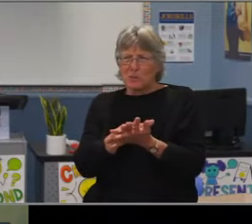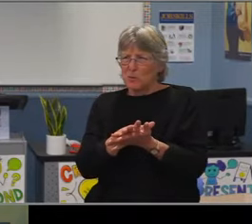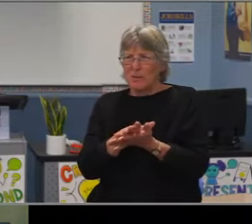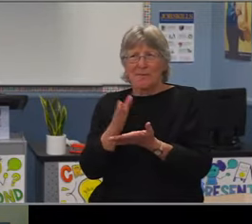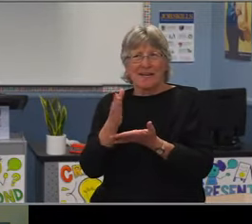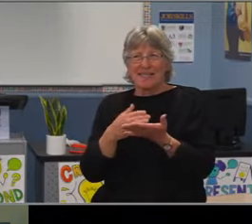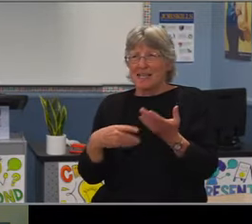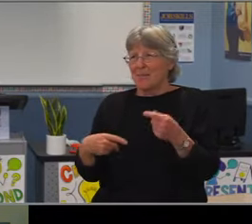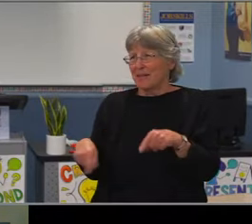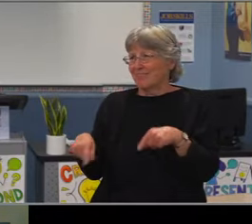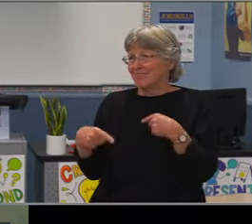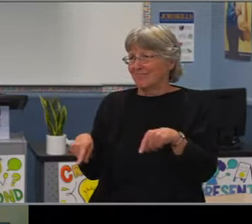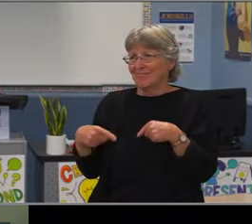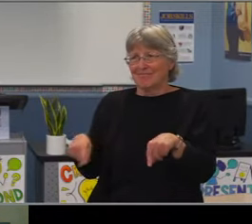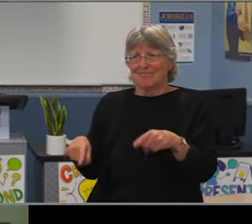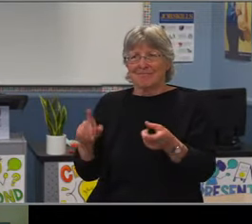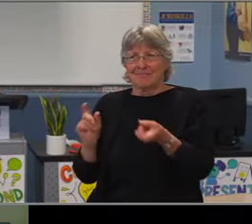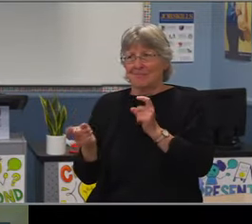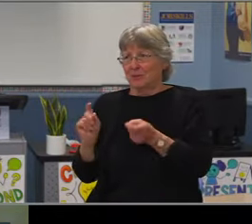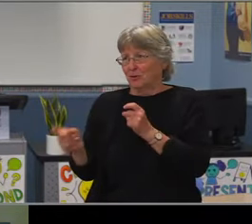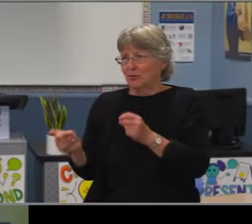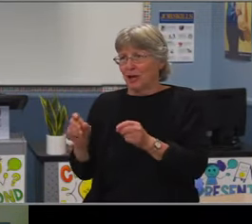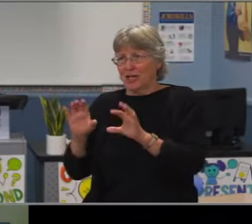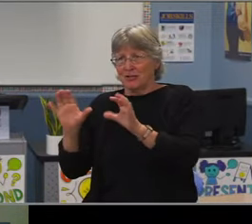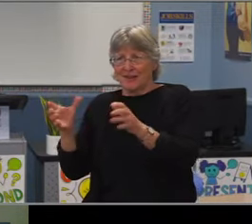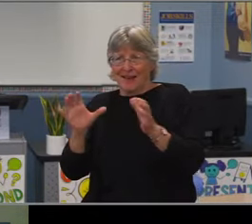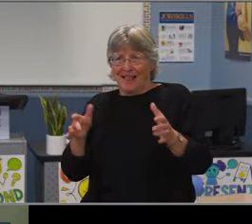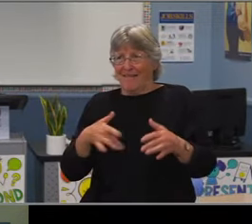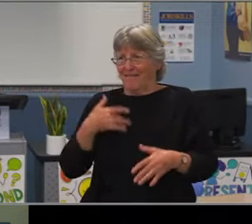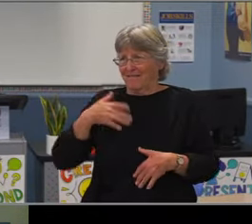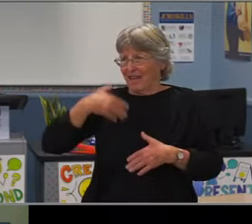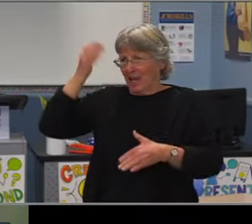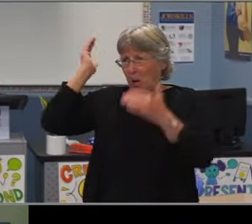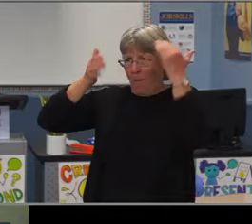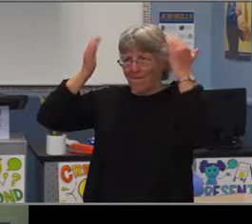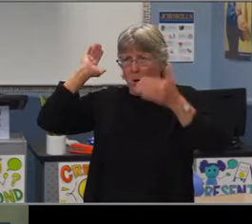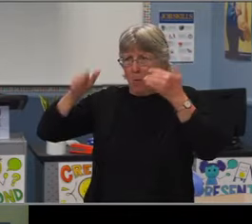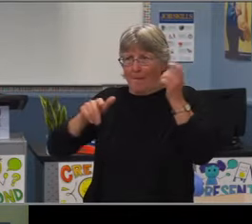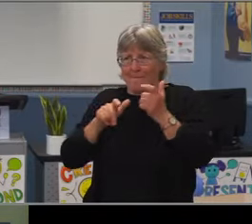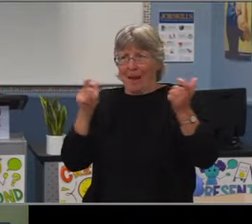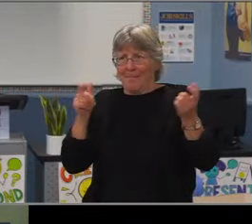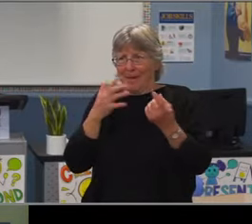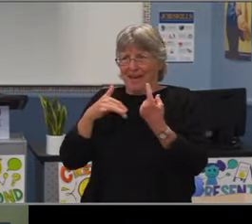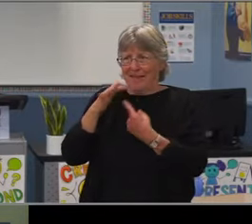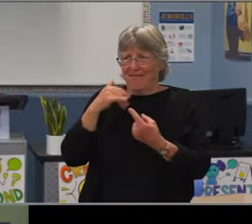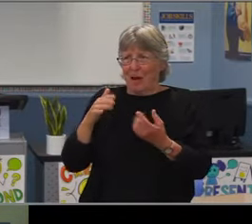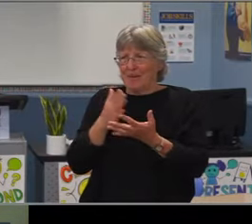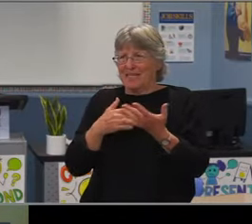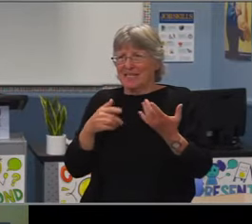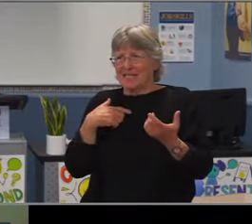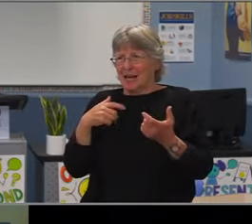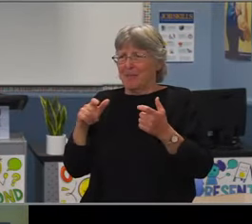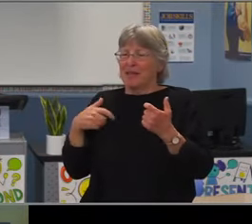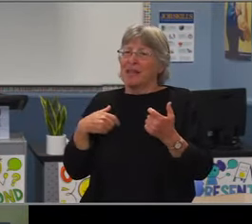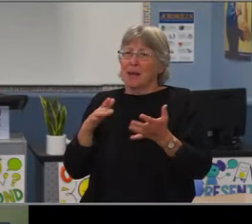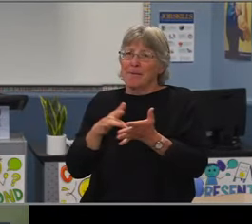But we are taking it's two separate actions. One is the coaching and one is the teachers, right? Yes.